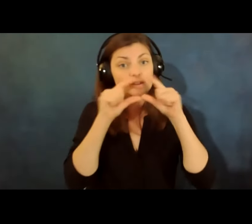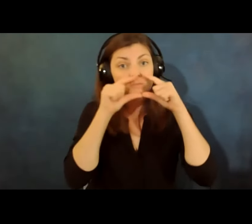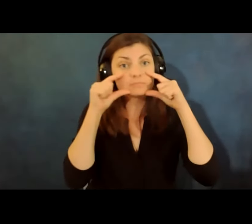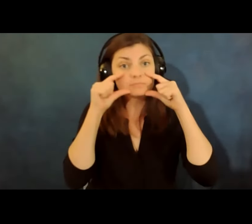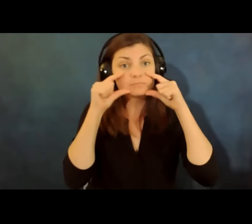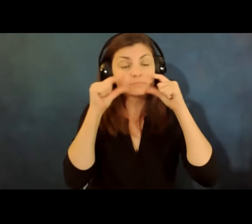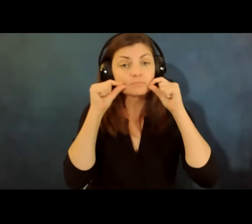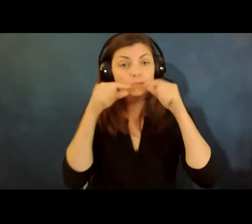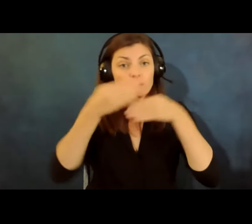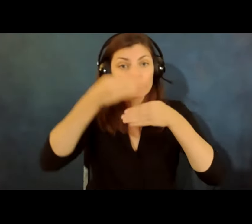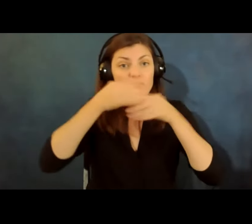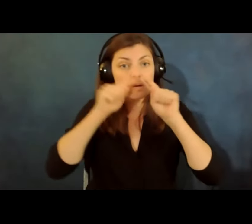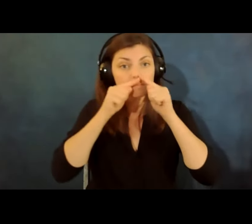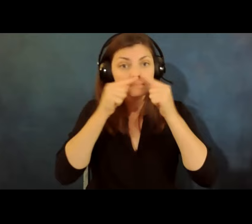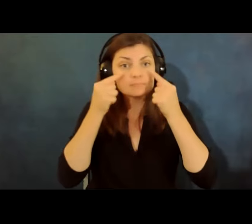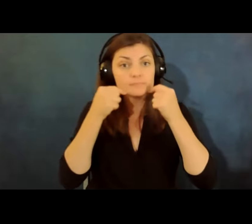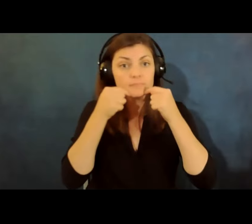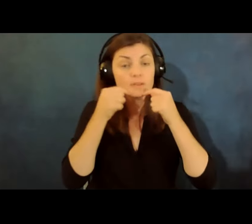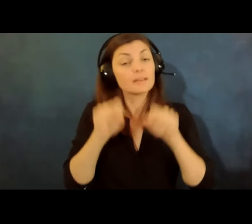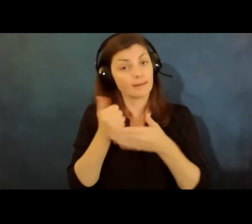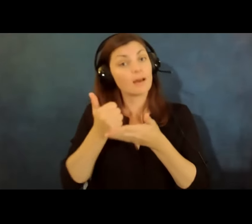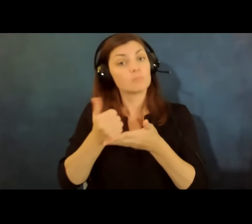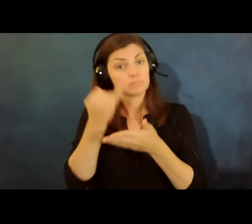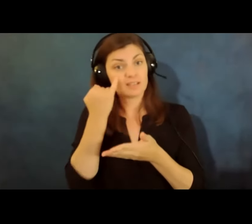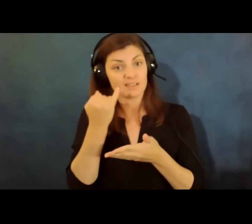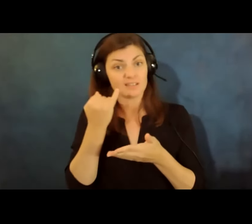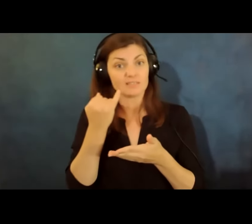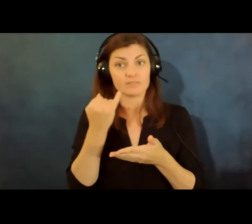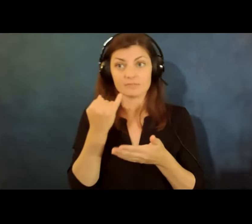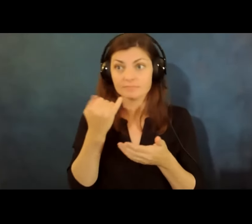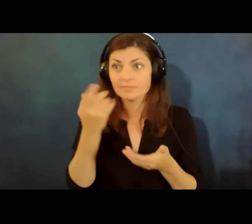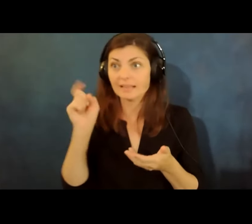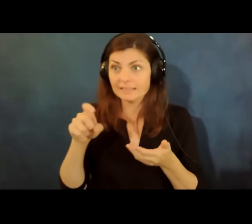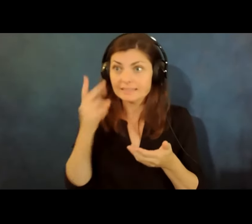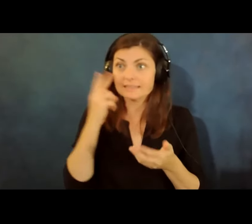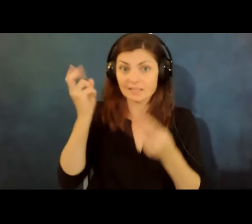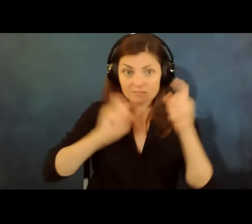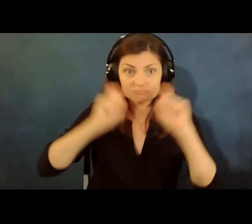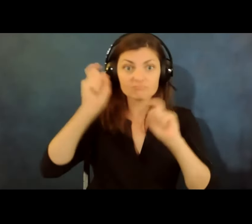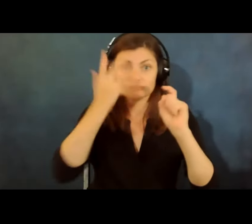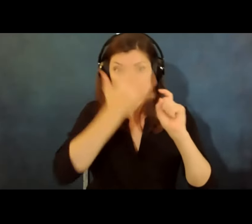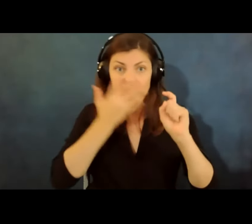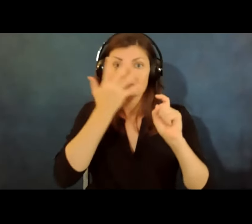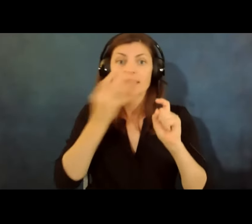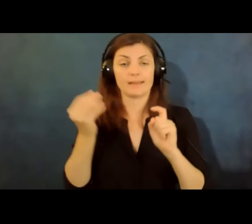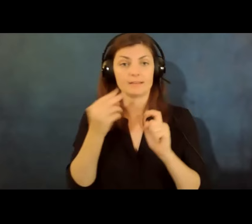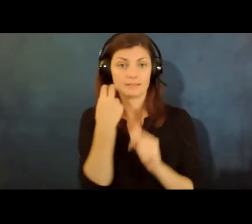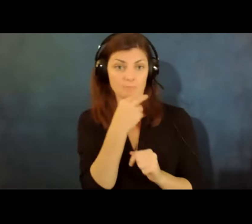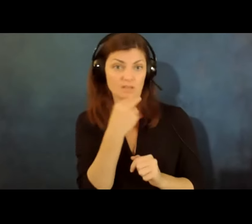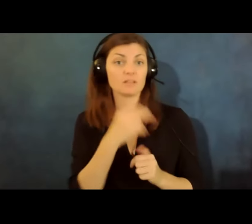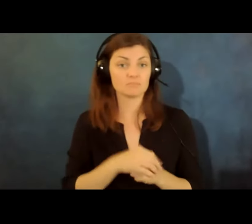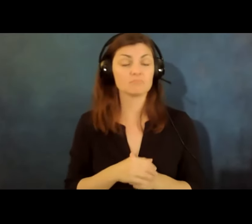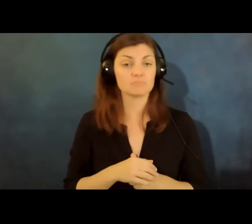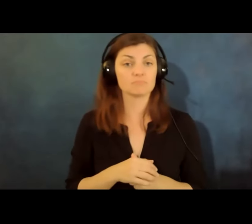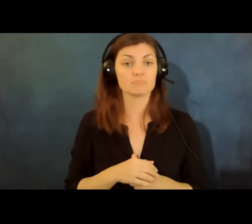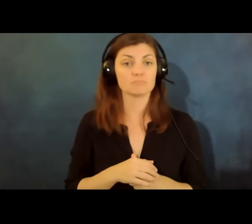can help if the issue is i communicate in part by facial expression and by lip reading and i'm